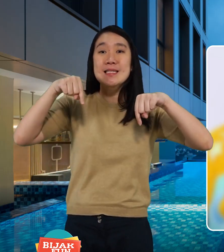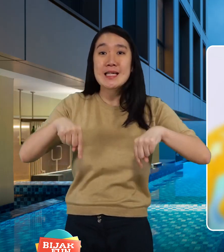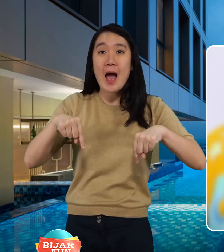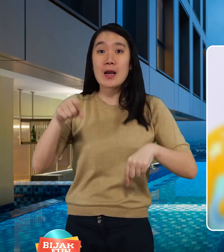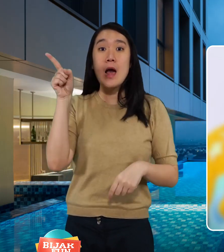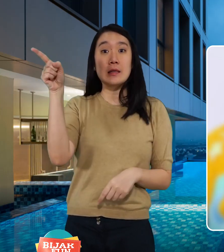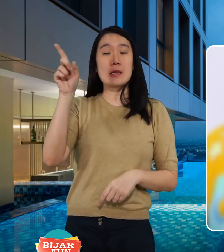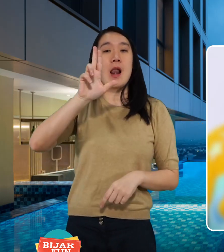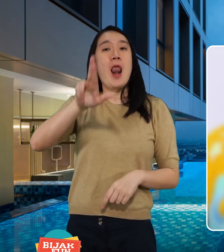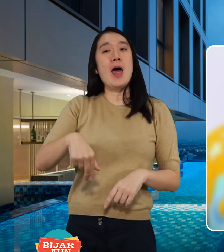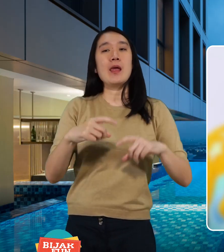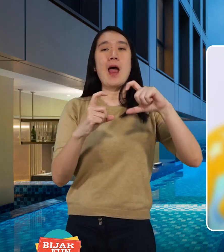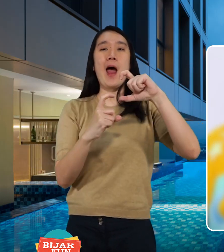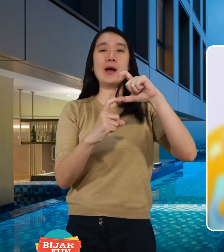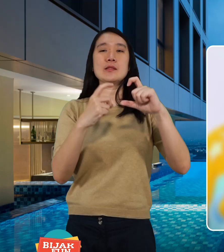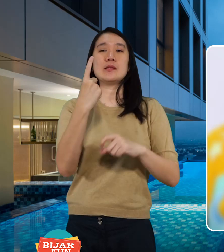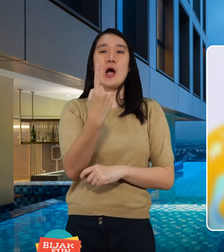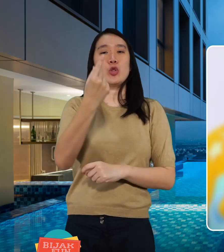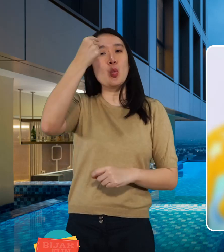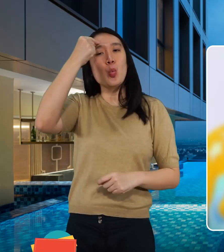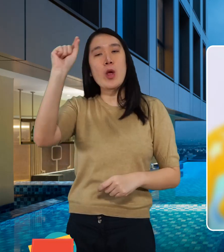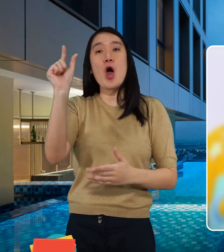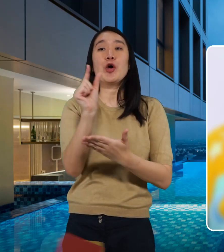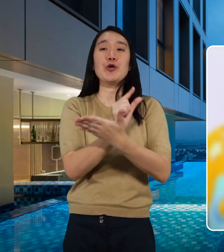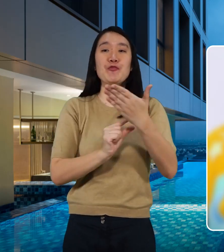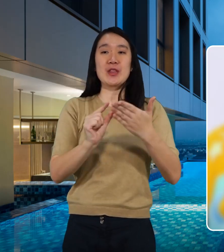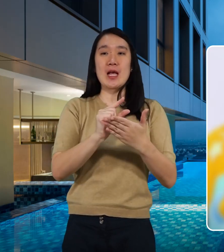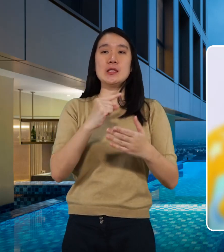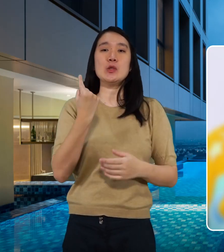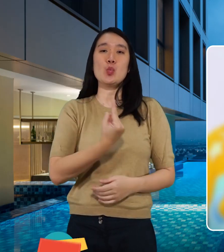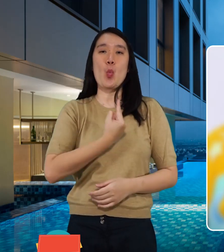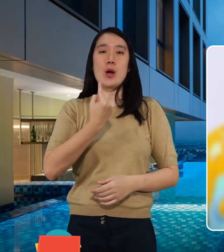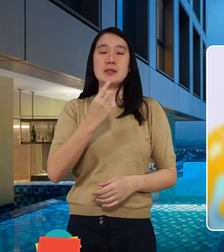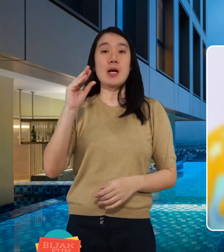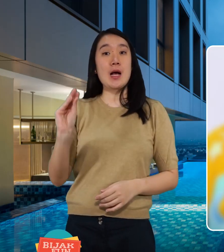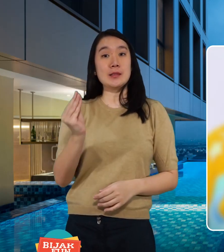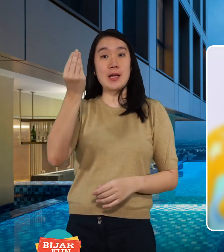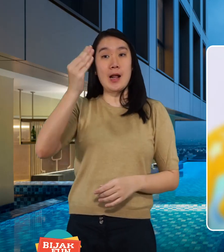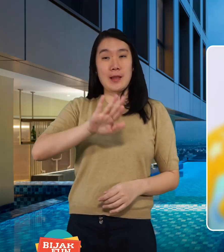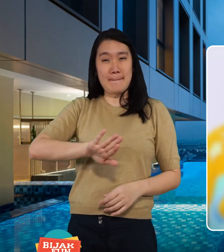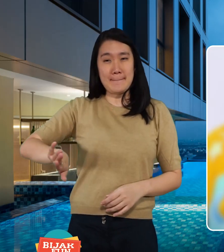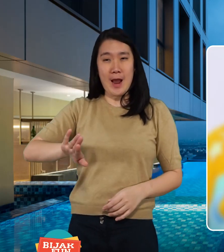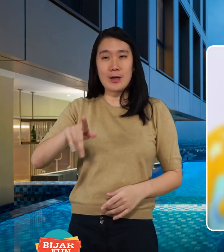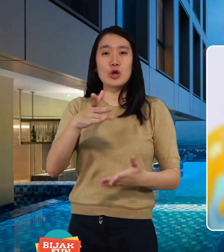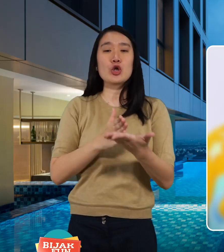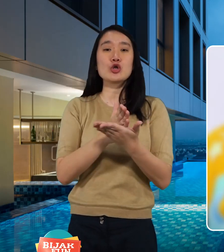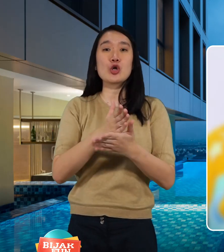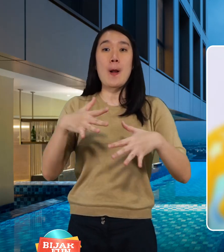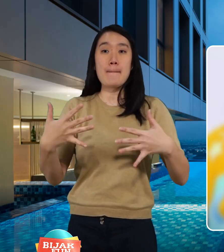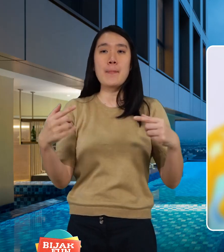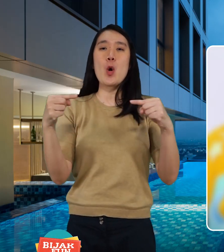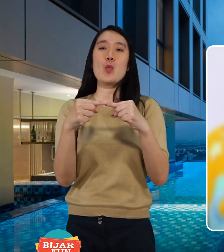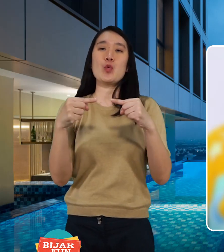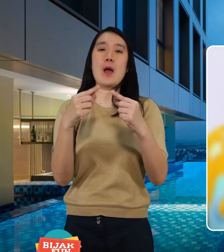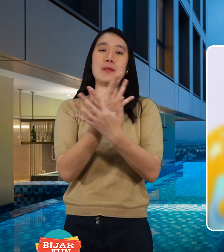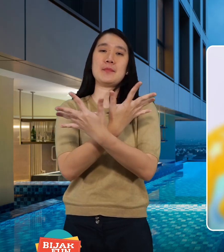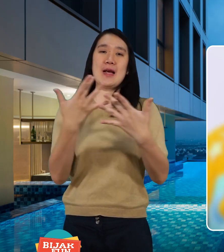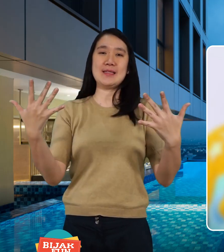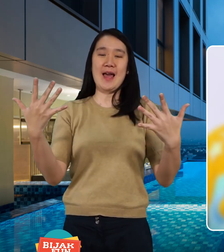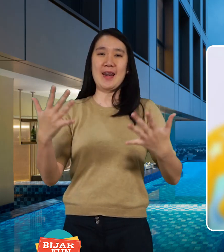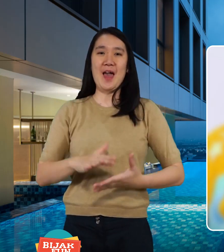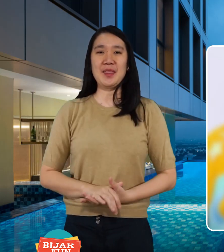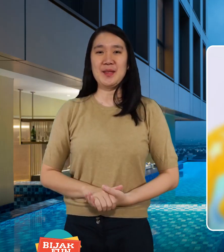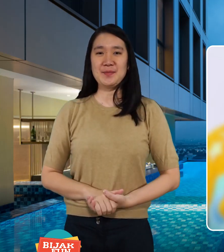now he is studying undergraduate at a private university, West Jakarta majoring in Public Relations.